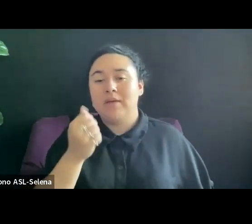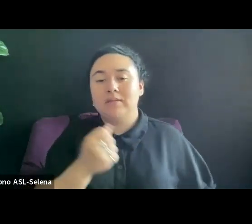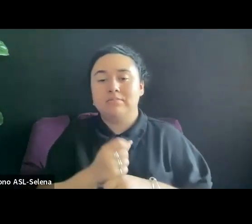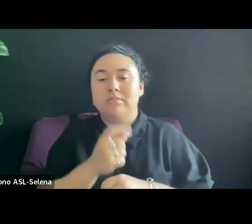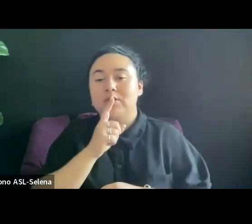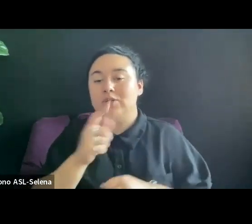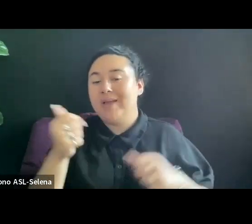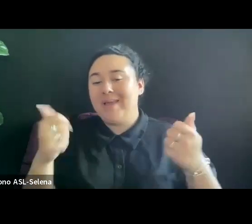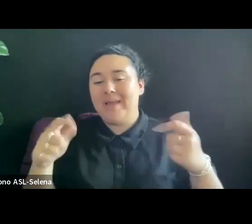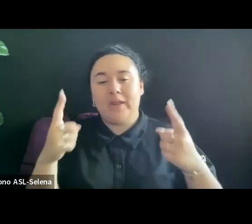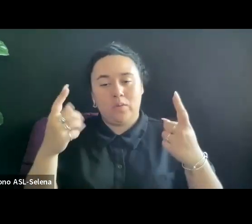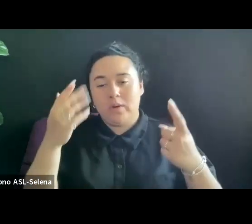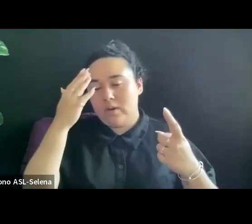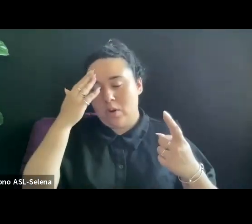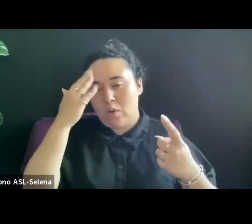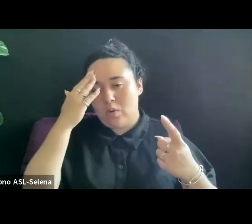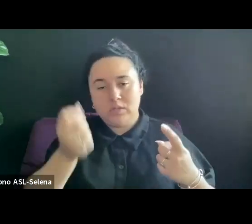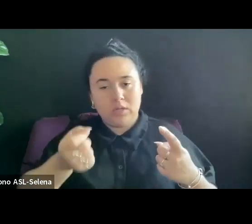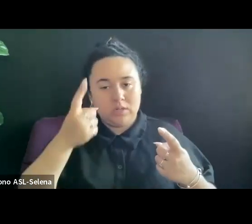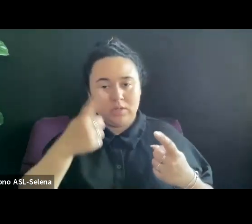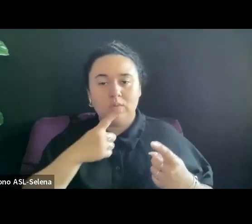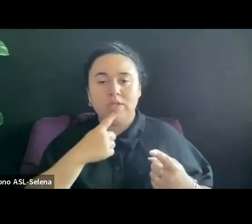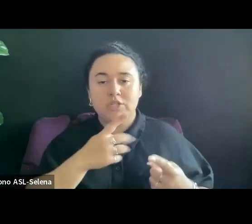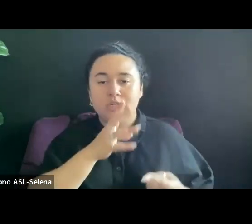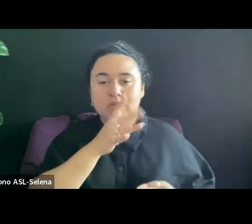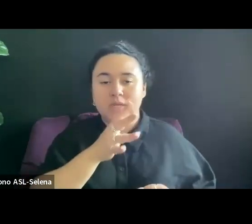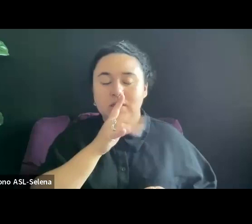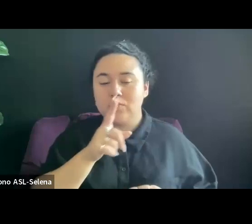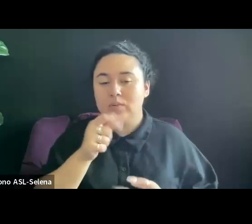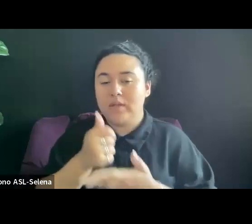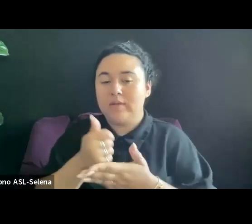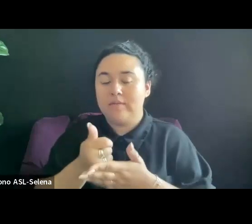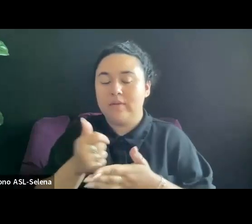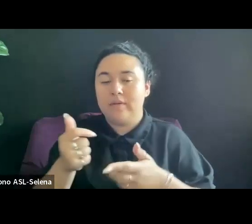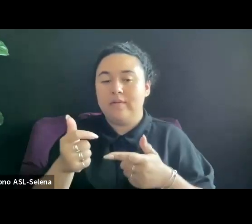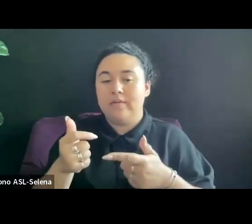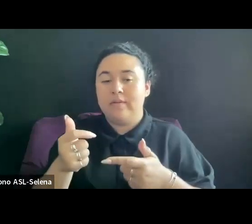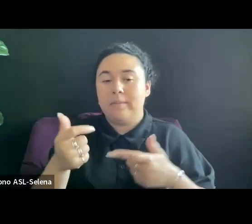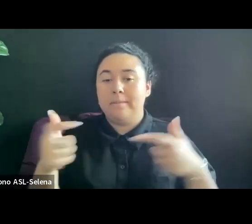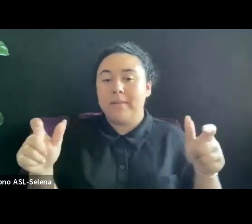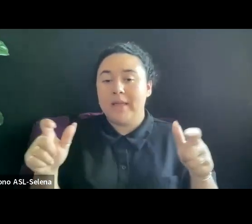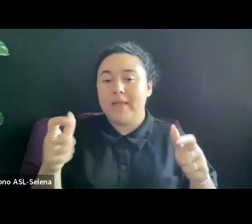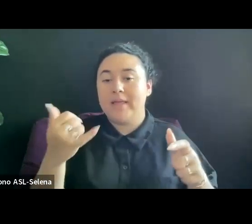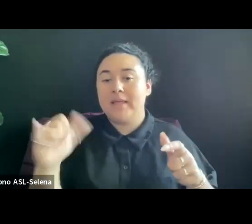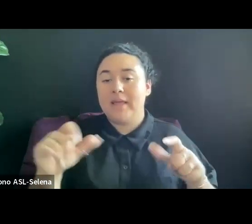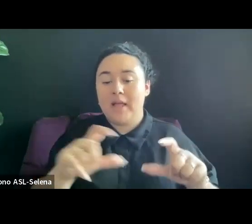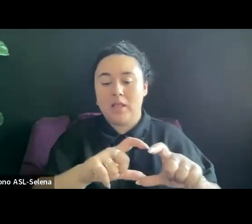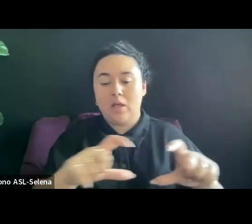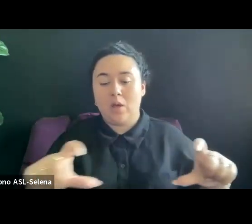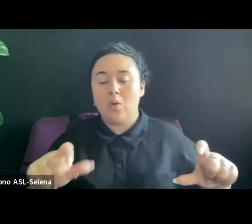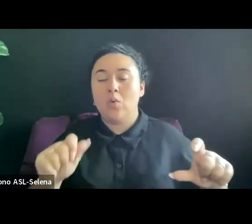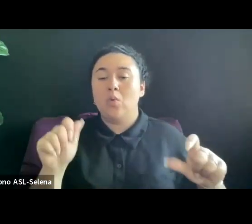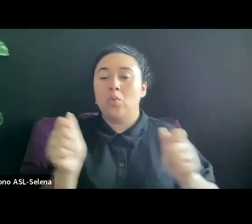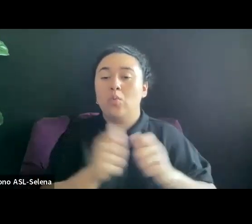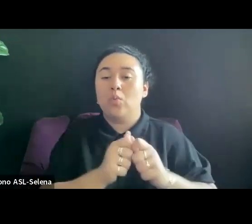IT IS ALSO HELPFUL WHEN THEY ARE BIG AND YELLOW OR IN SHADOW SO THAT THEY CAN DEFINITELY BE READ.